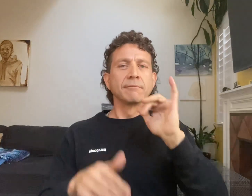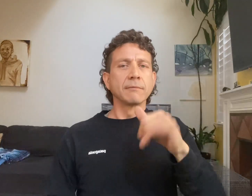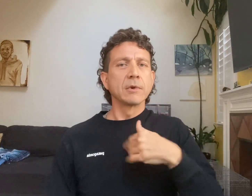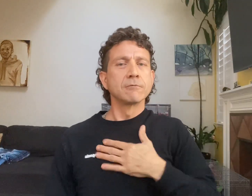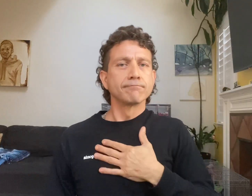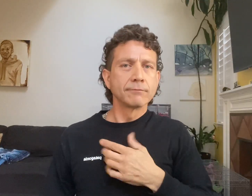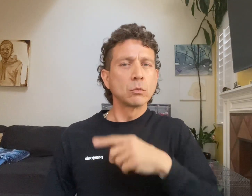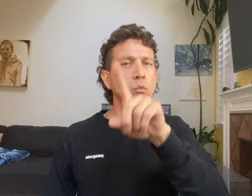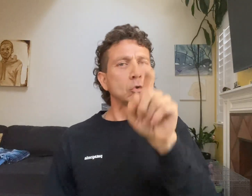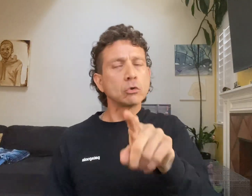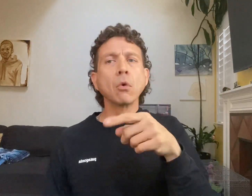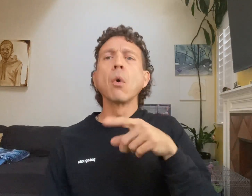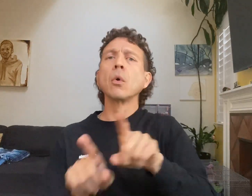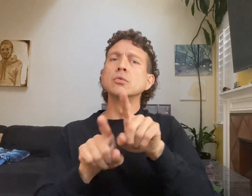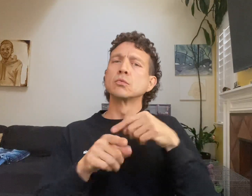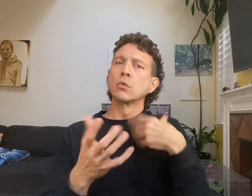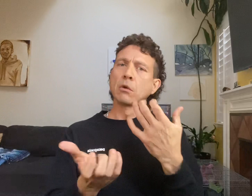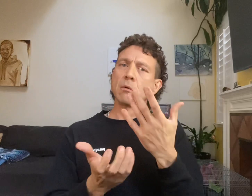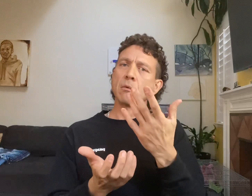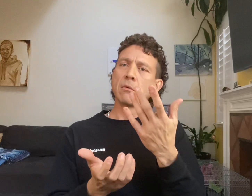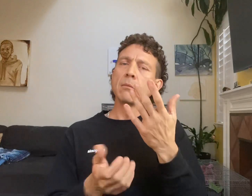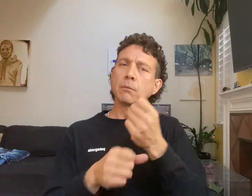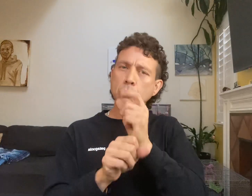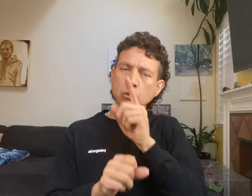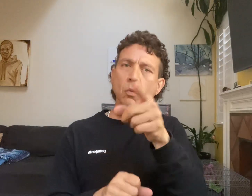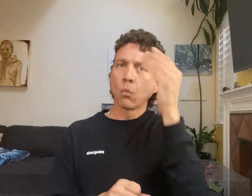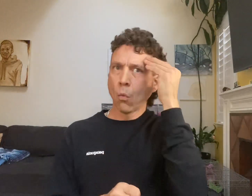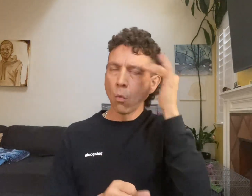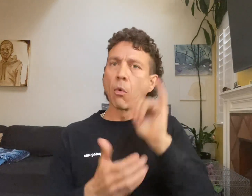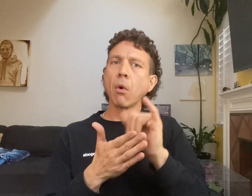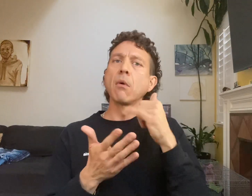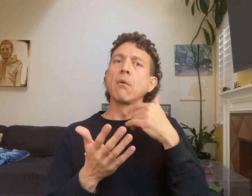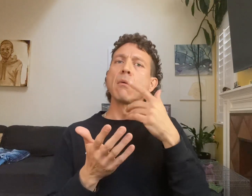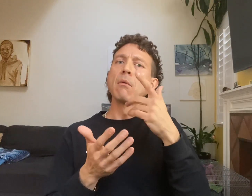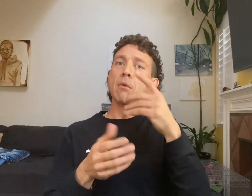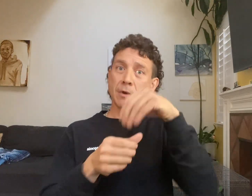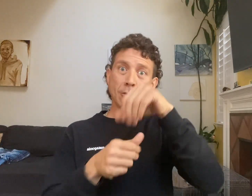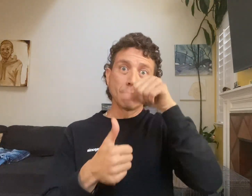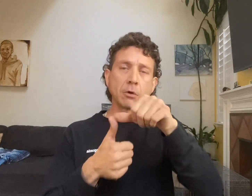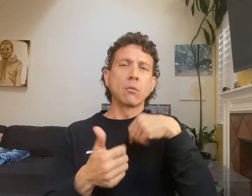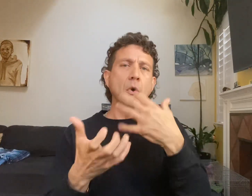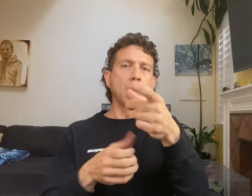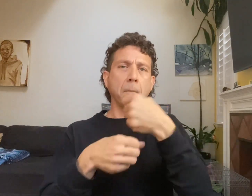that is a bothersome...I am questioning all of those from you I also want to ensure that I want to share my suggestion